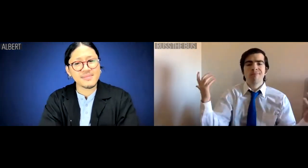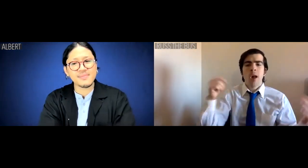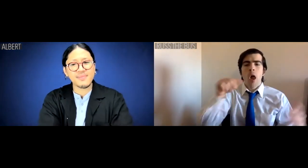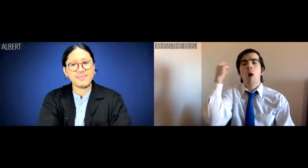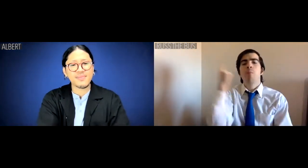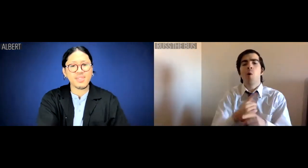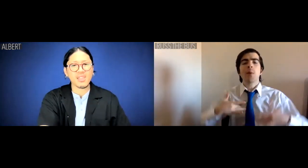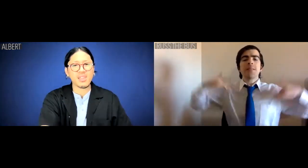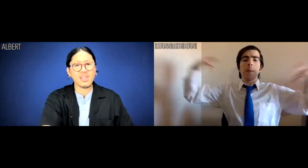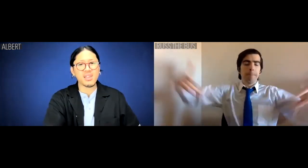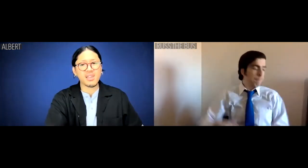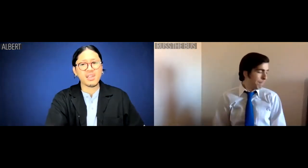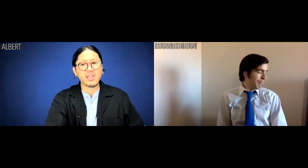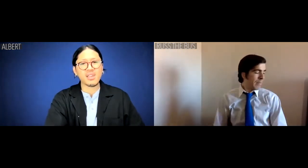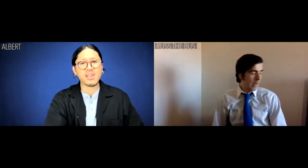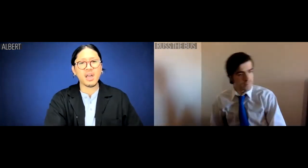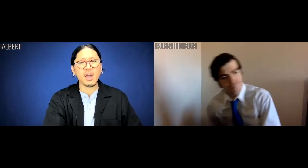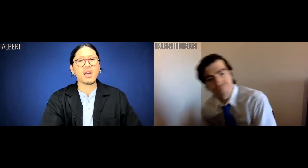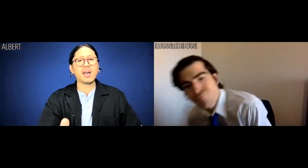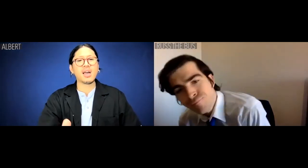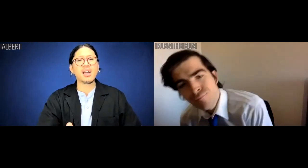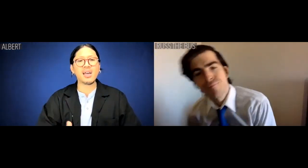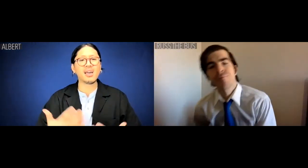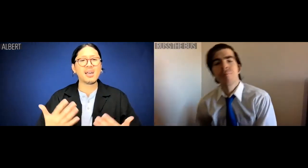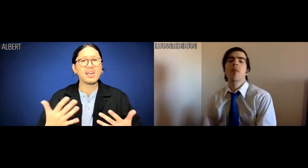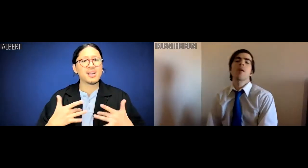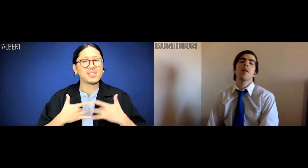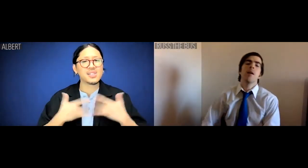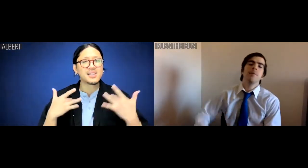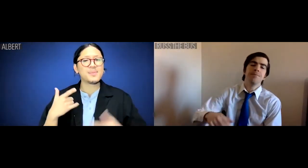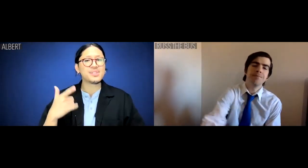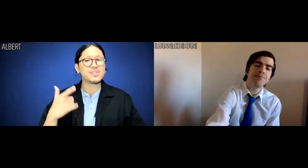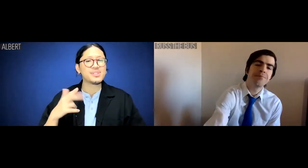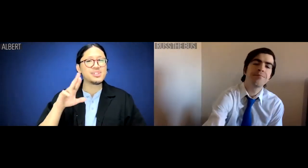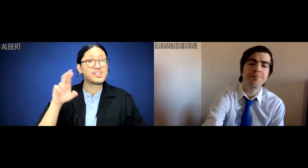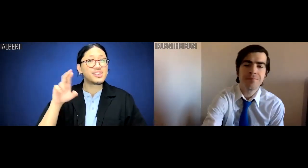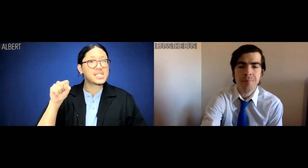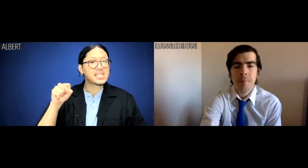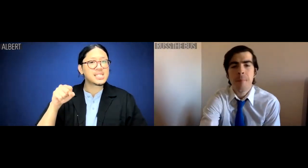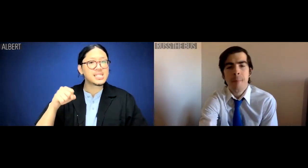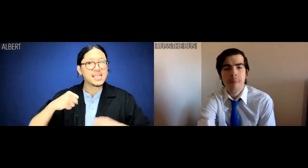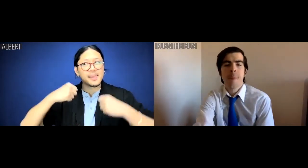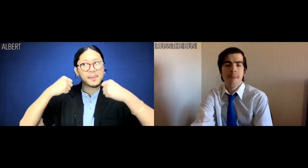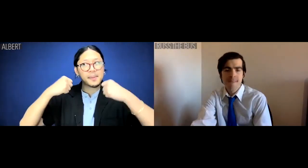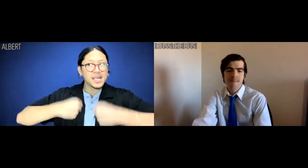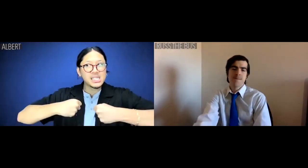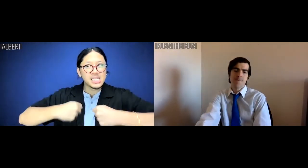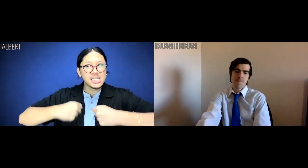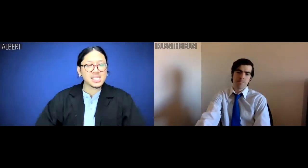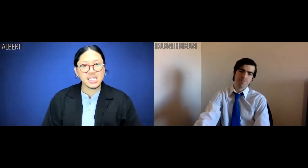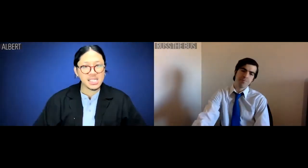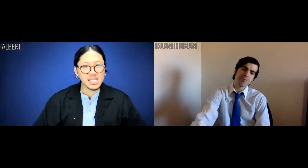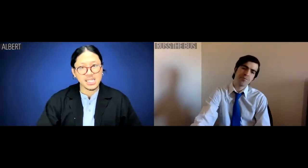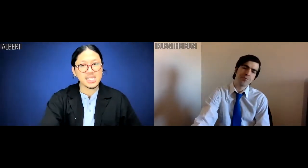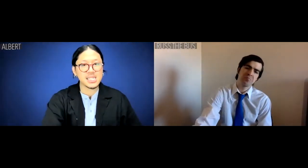Russ the Bus: Albro, what's UP? Albert: What's up with you, Russ the Bus?